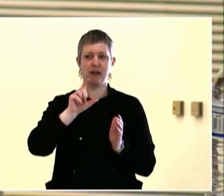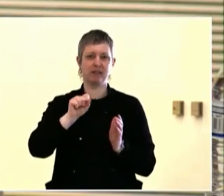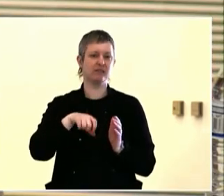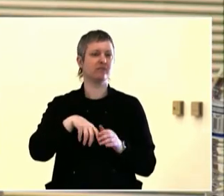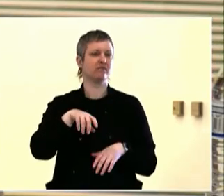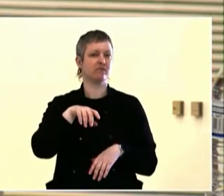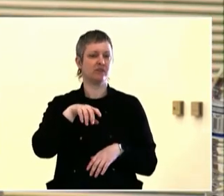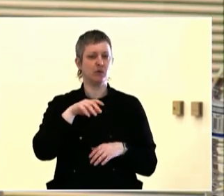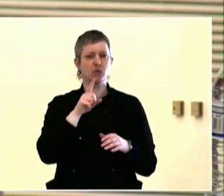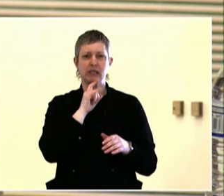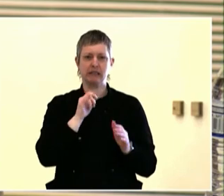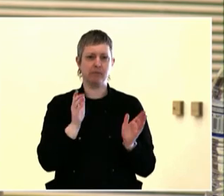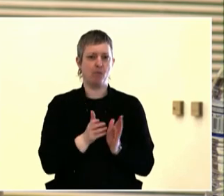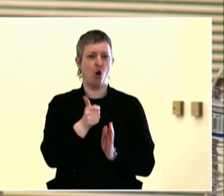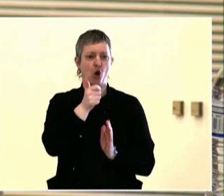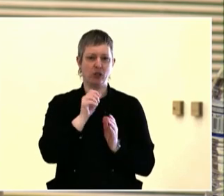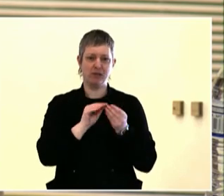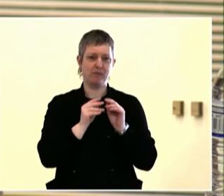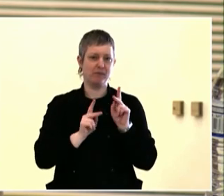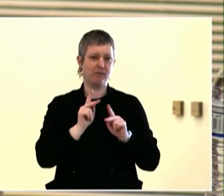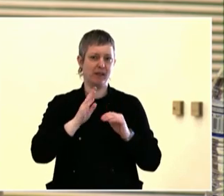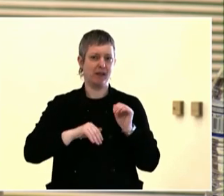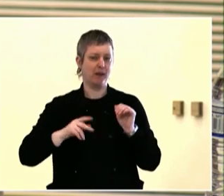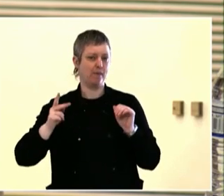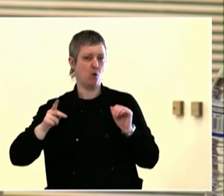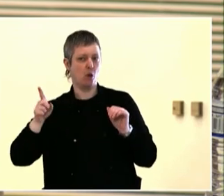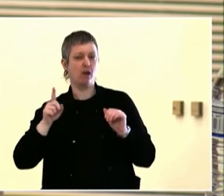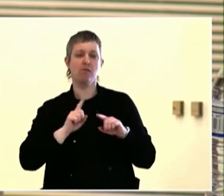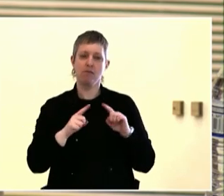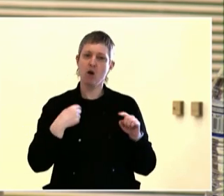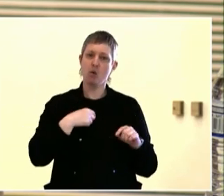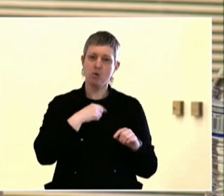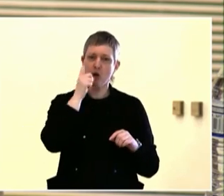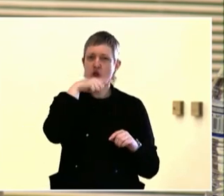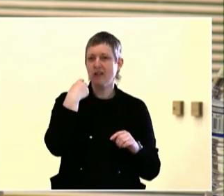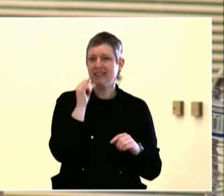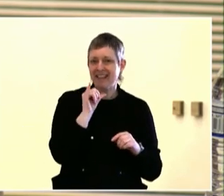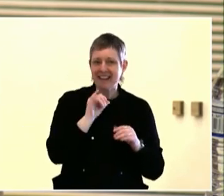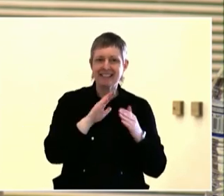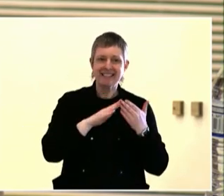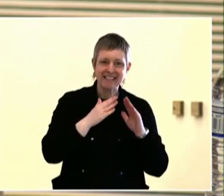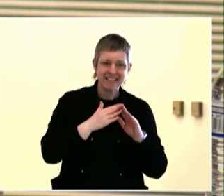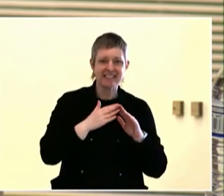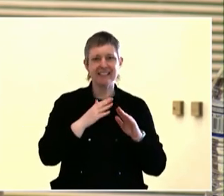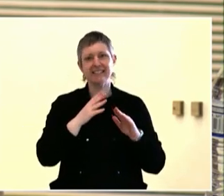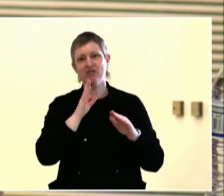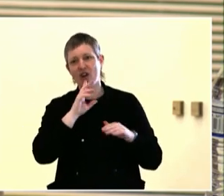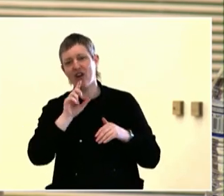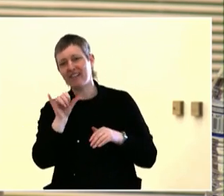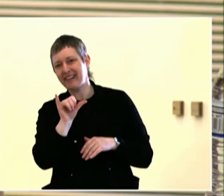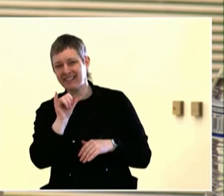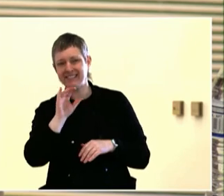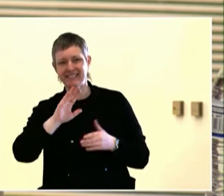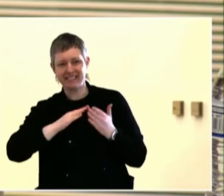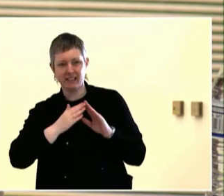old when the floods came, but that town was built quick, 40,000 housing units in a short span.